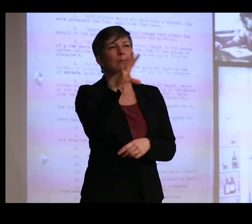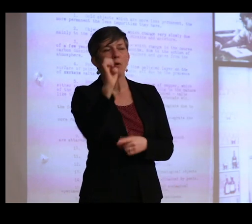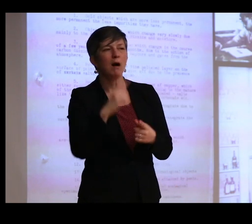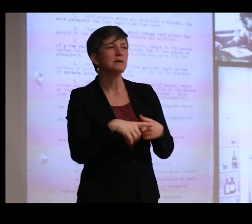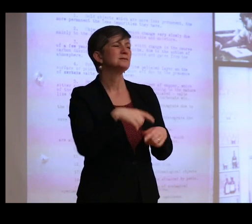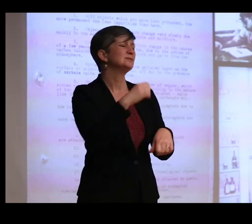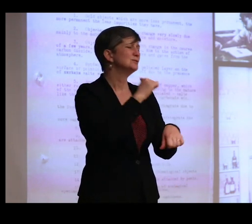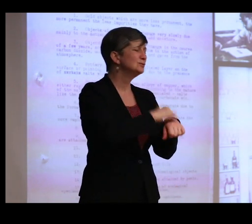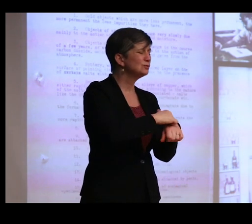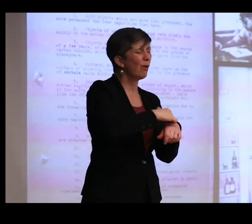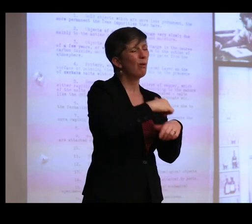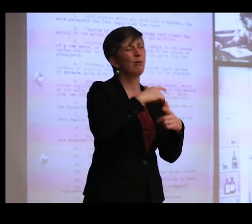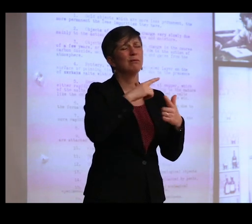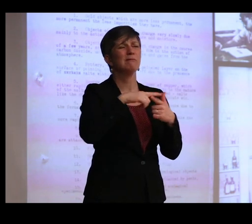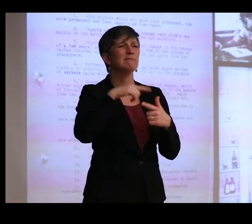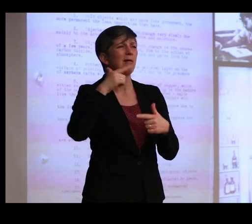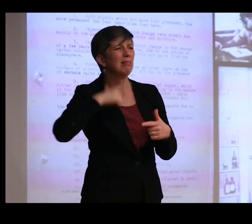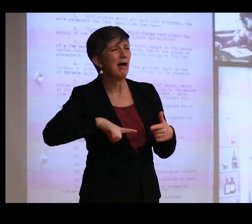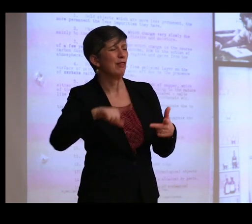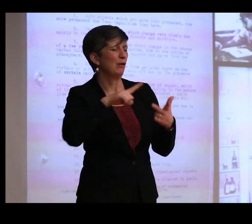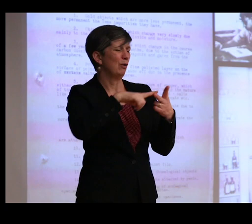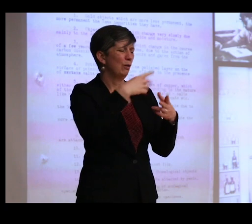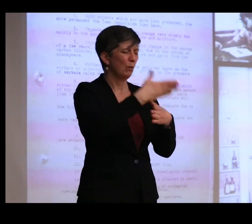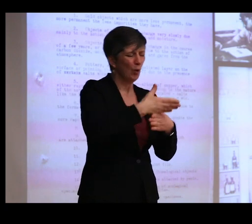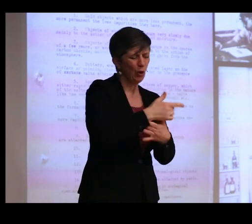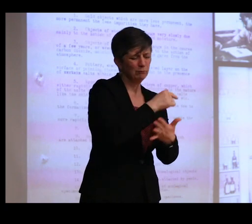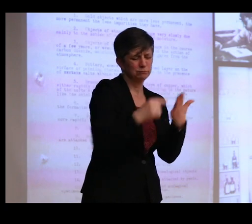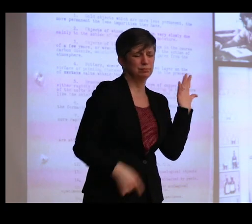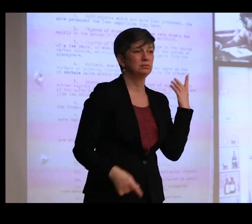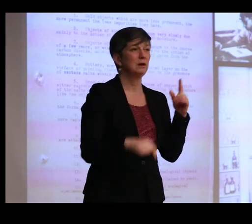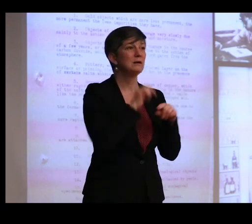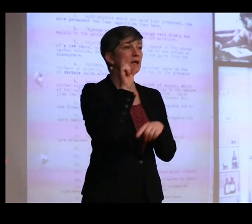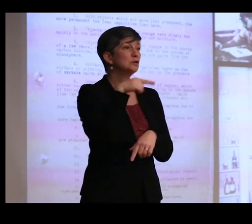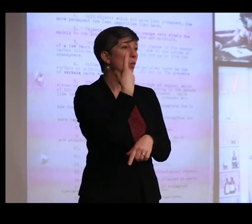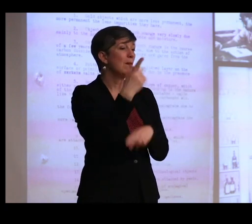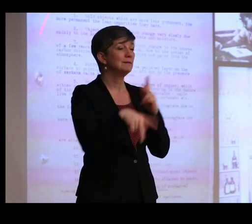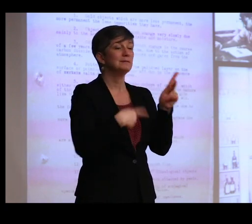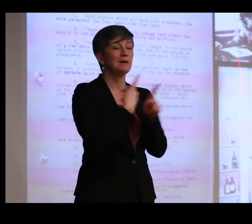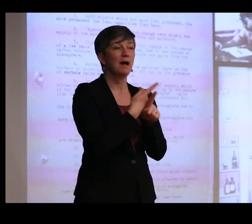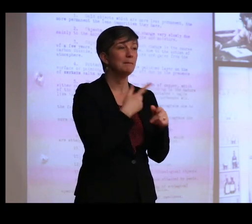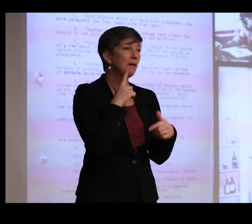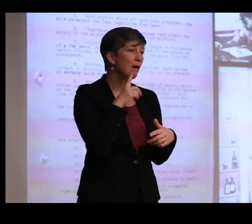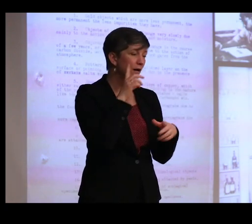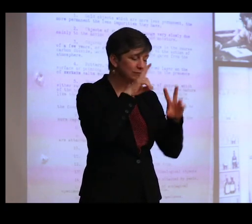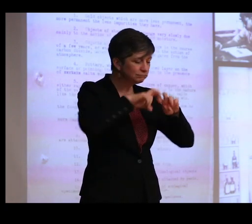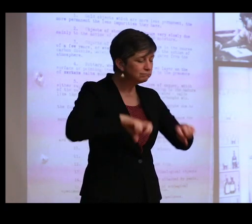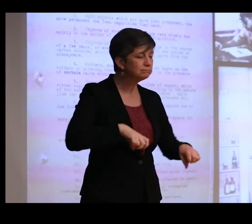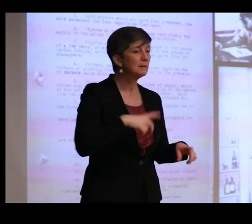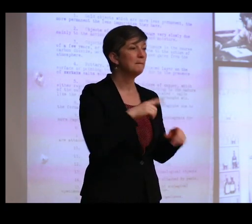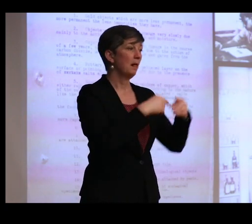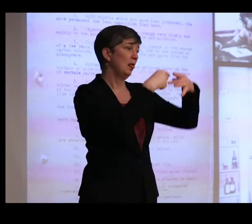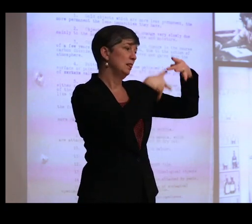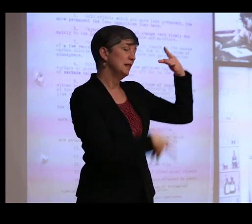wood, ivory, anything-- and not just a single intervention. And here's his long list of things that need intervention.